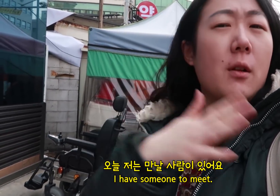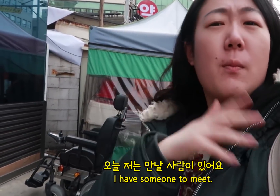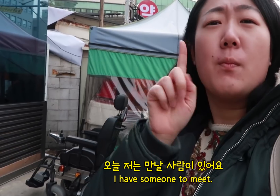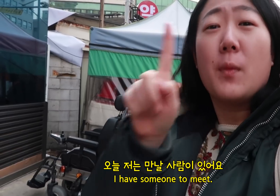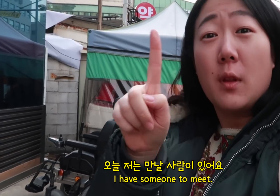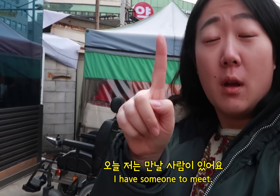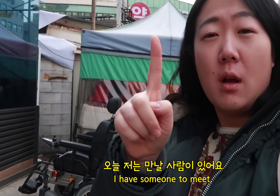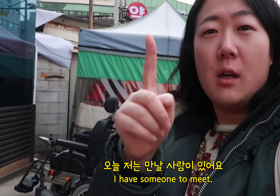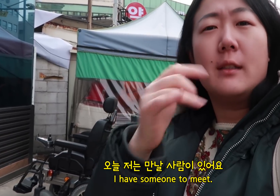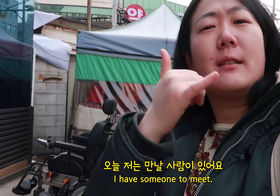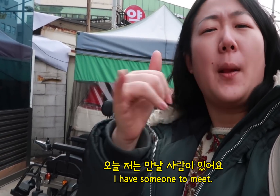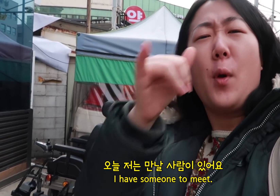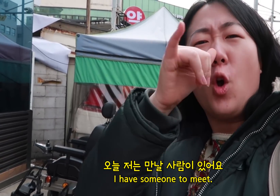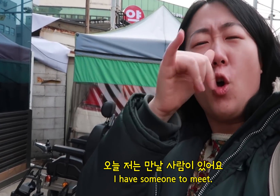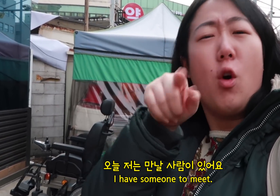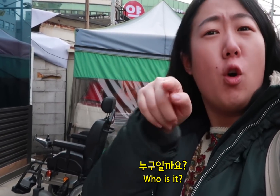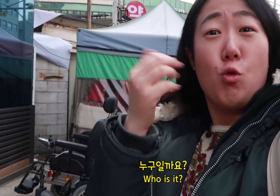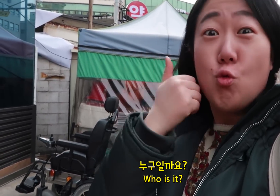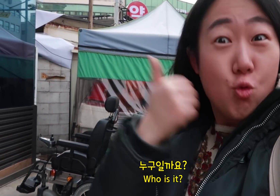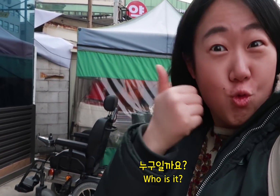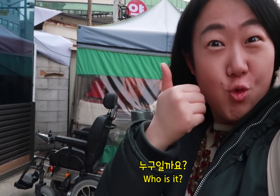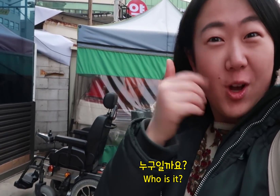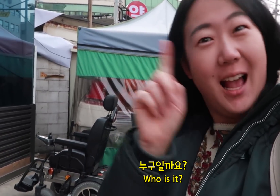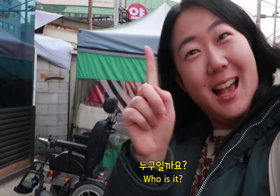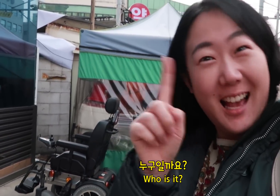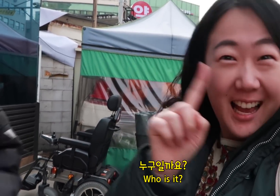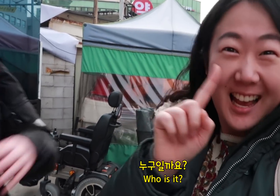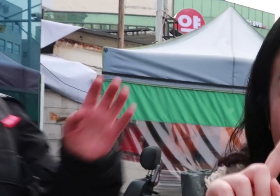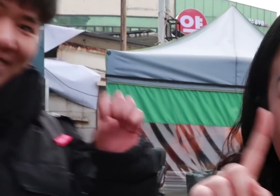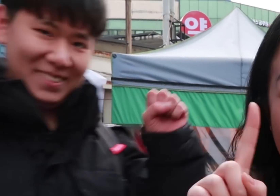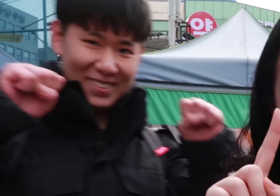I have someone to meet. Who is it?